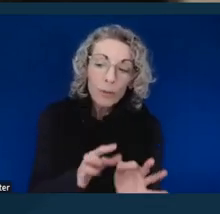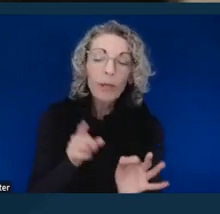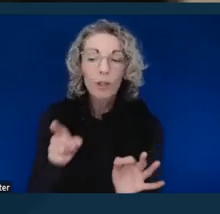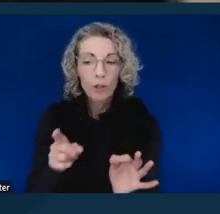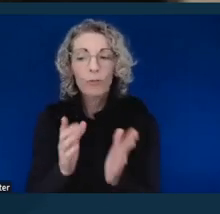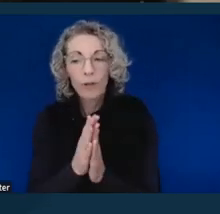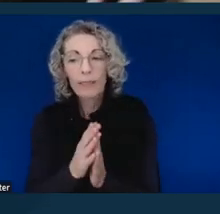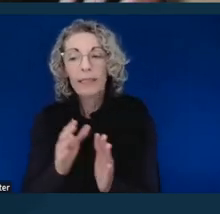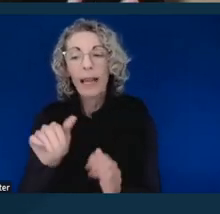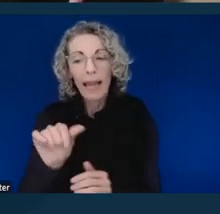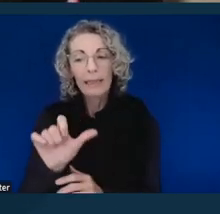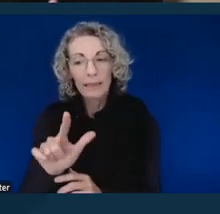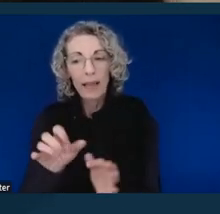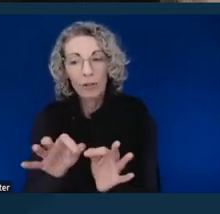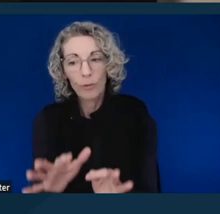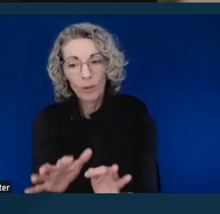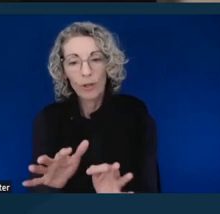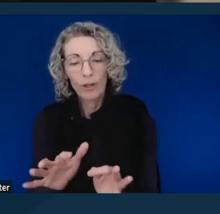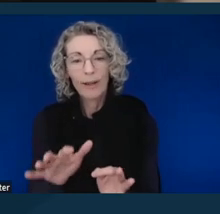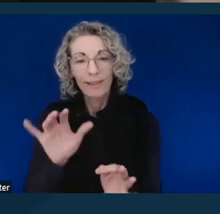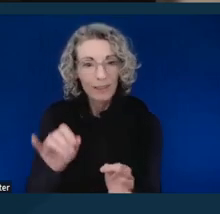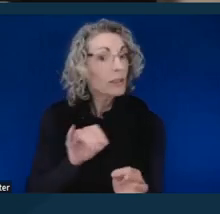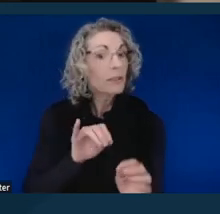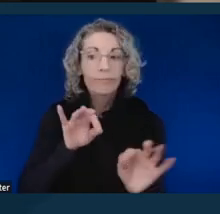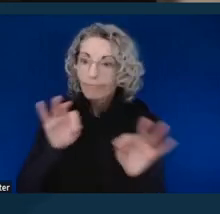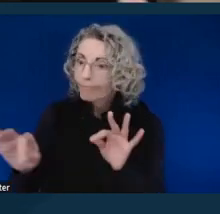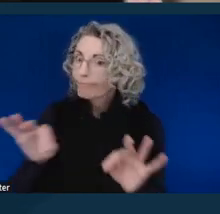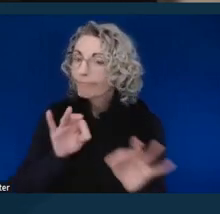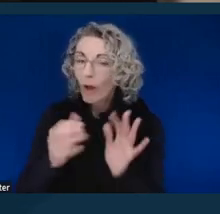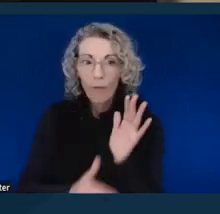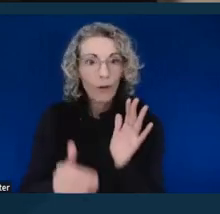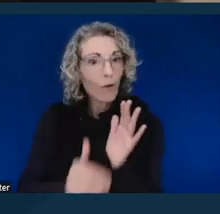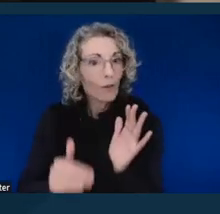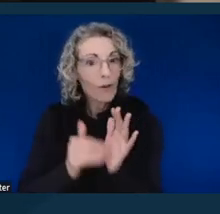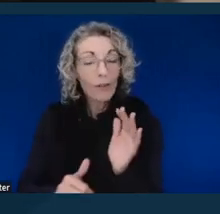And then, and for, in terms of appearances, there's very, very little is known